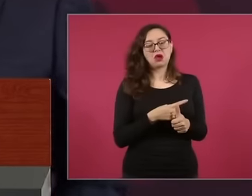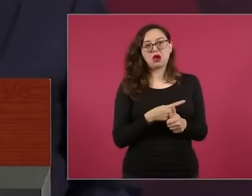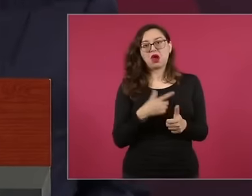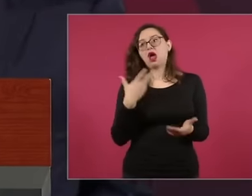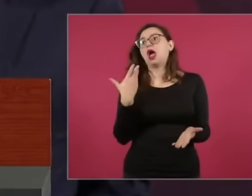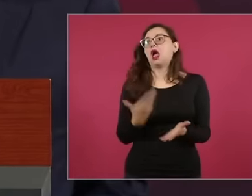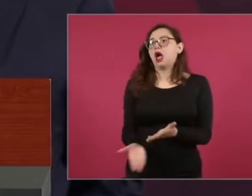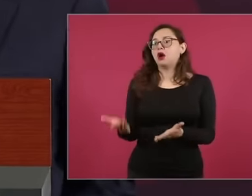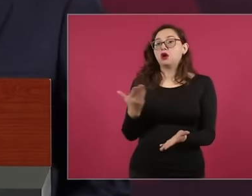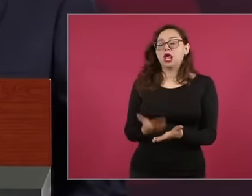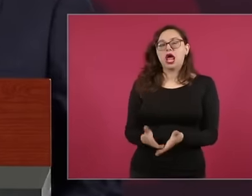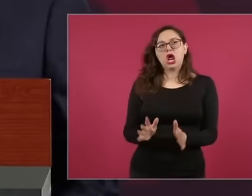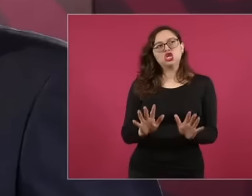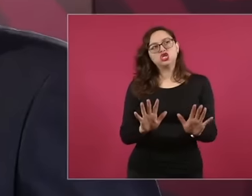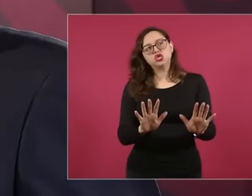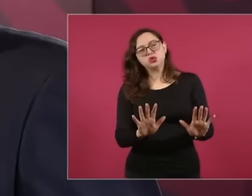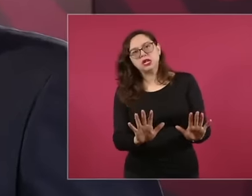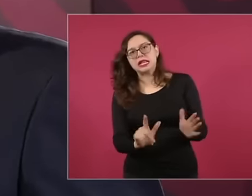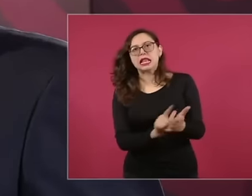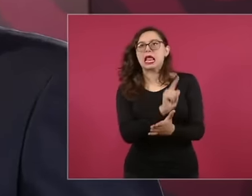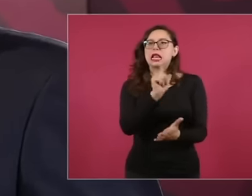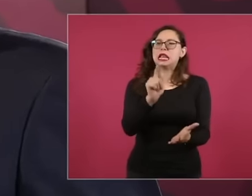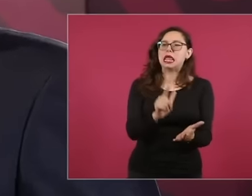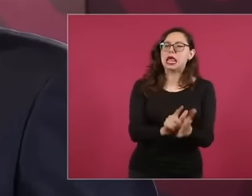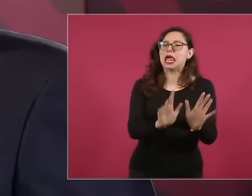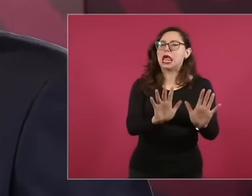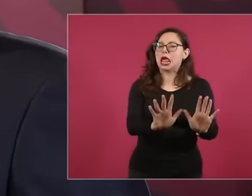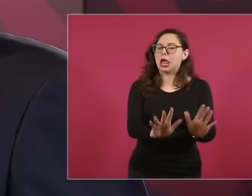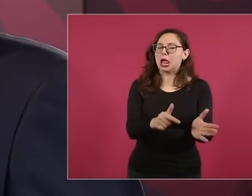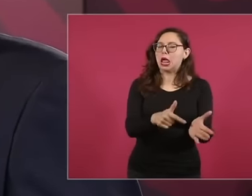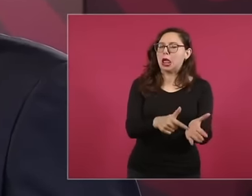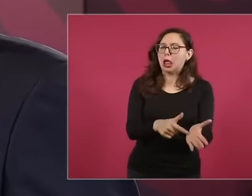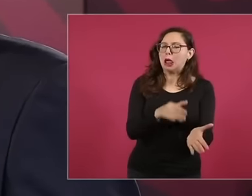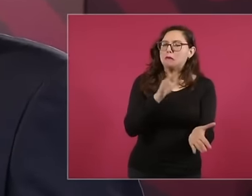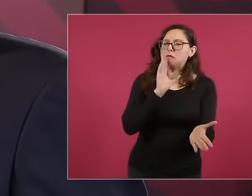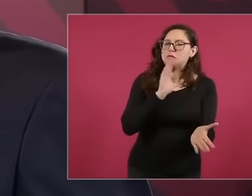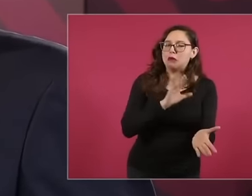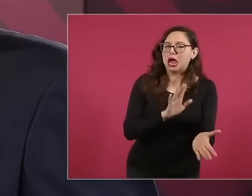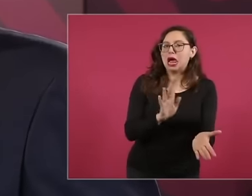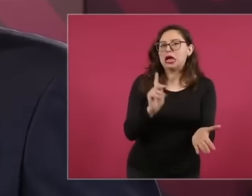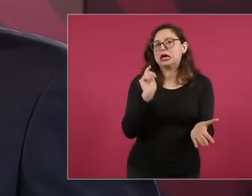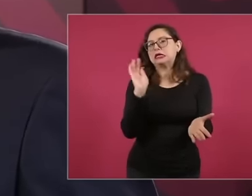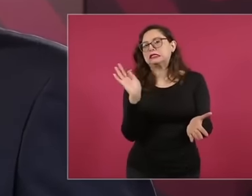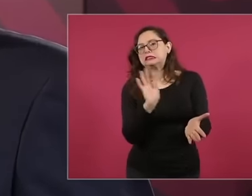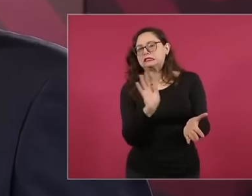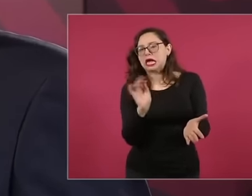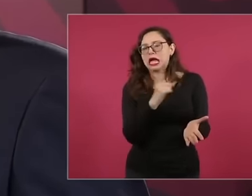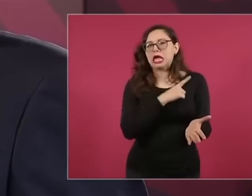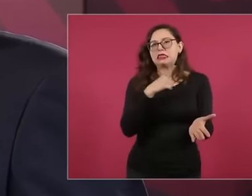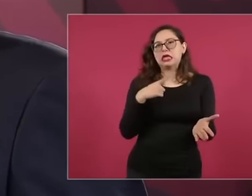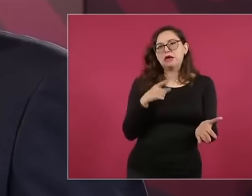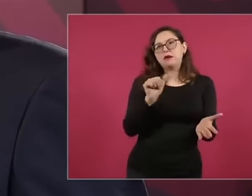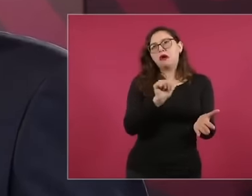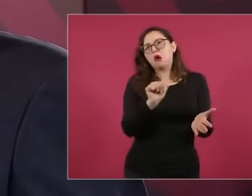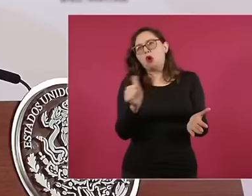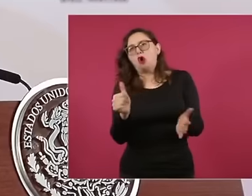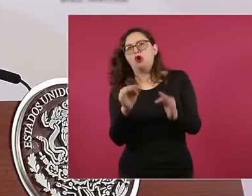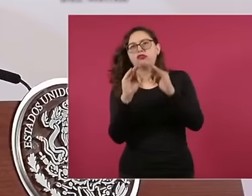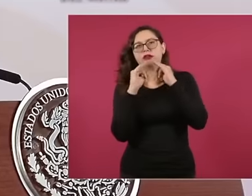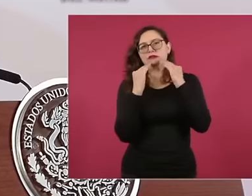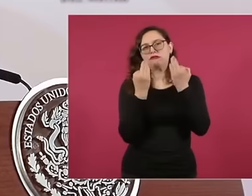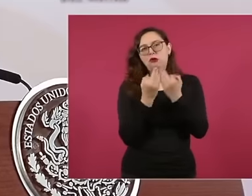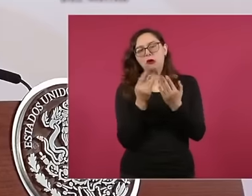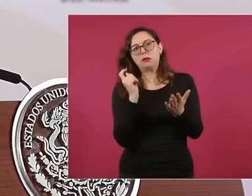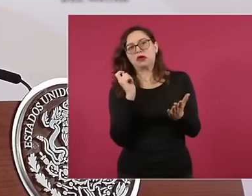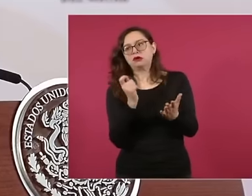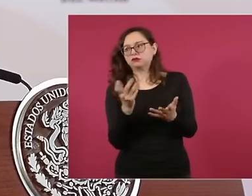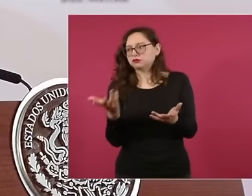the law the law is not the law it is already subject to interpretation the